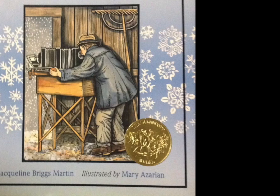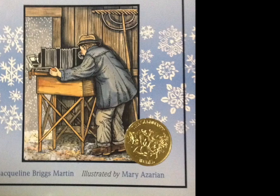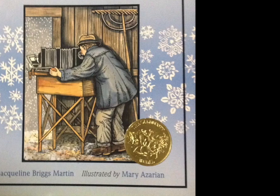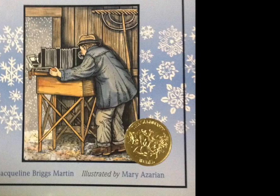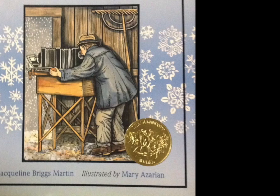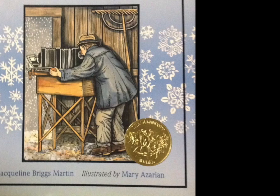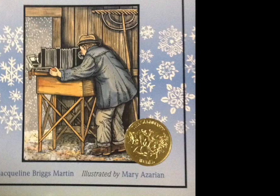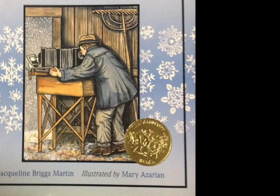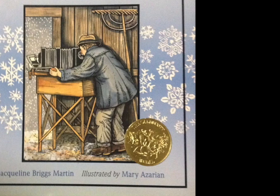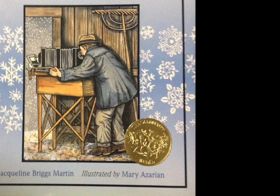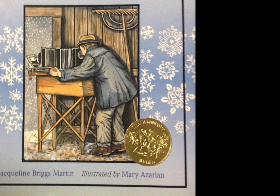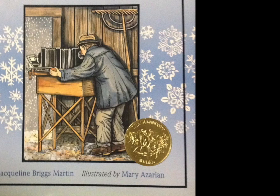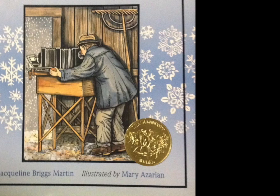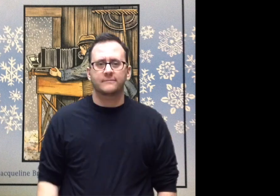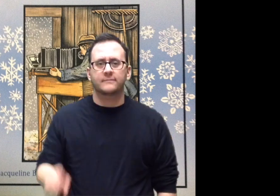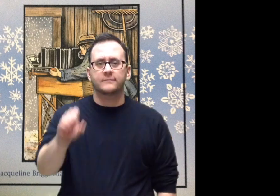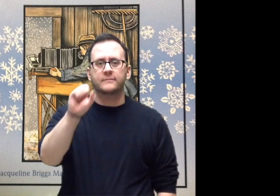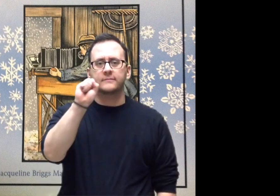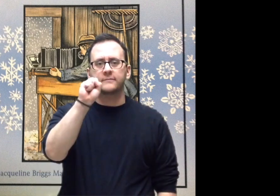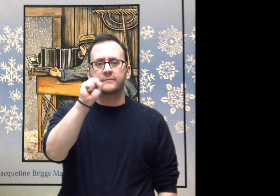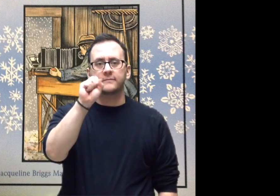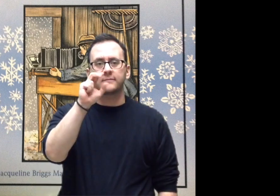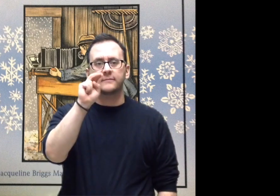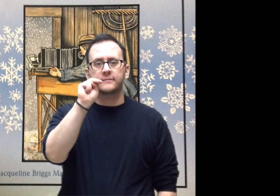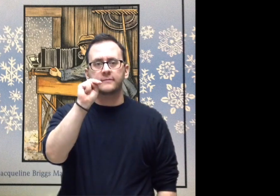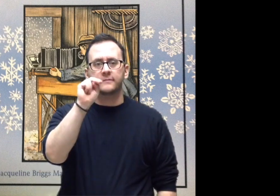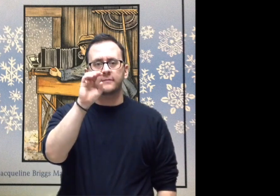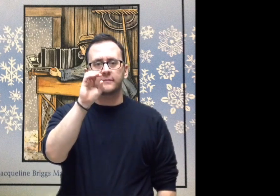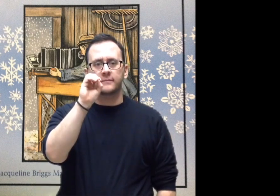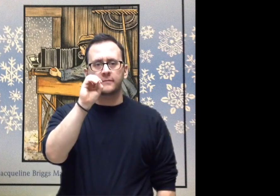The door is open and snow can be seen falling outside.